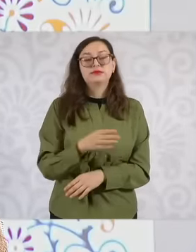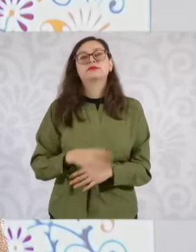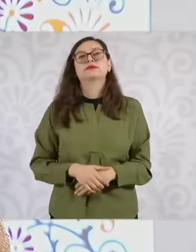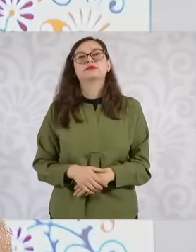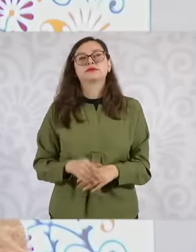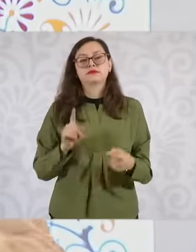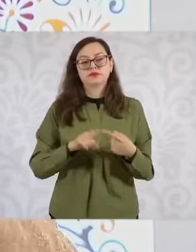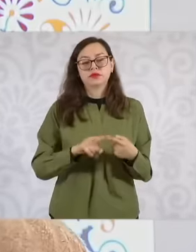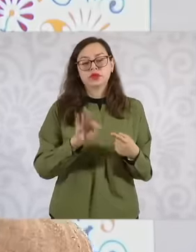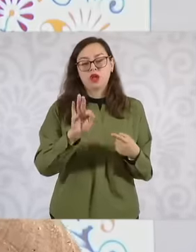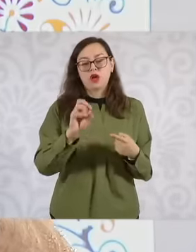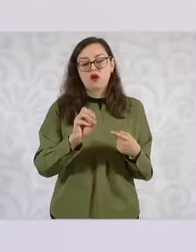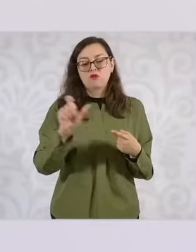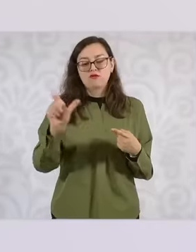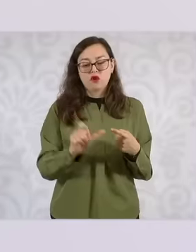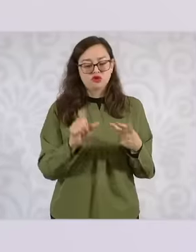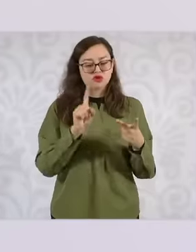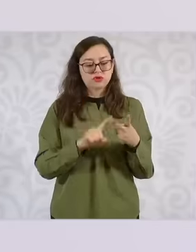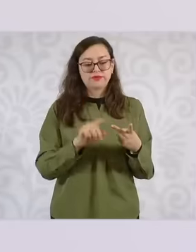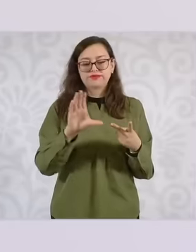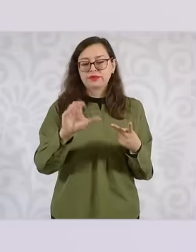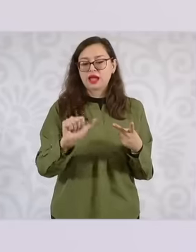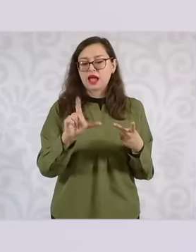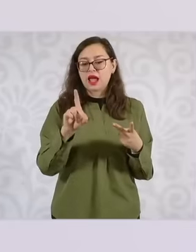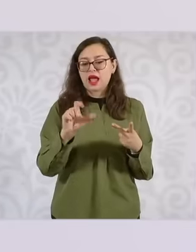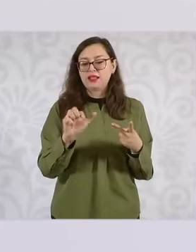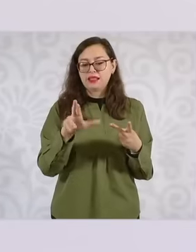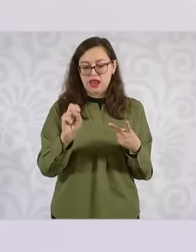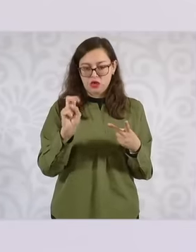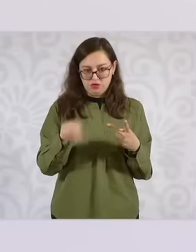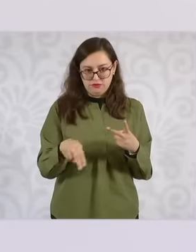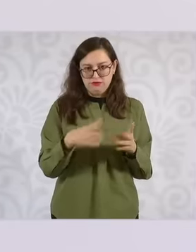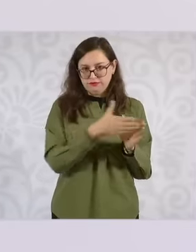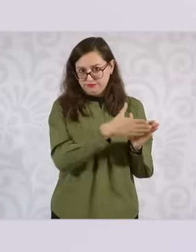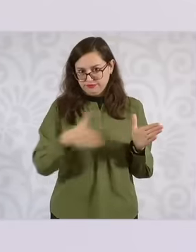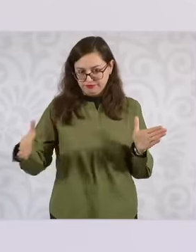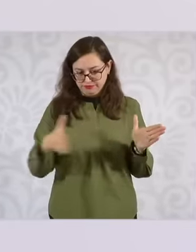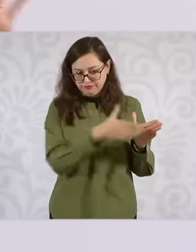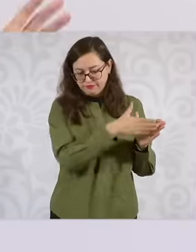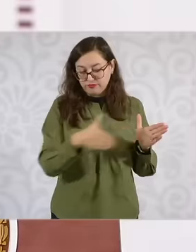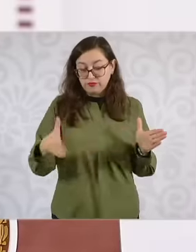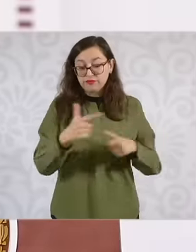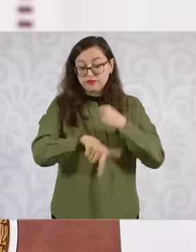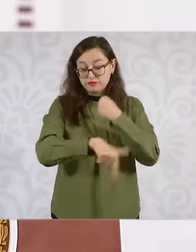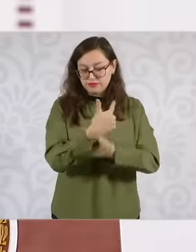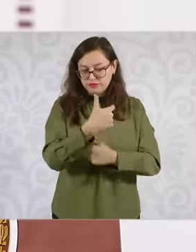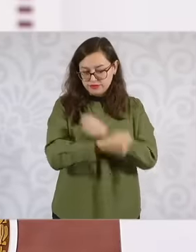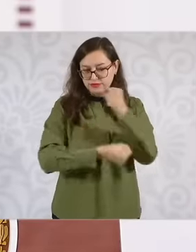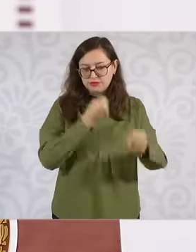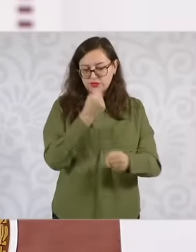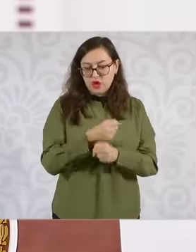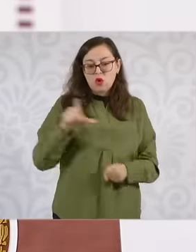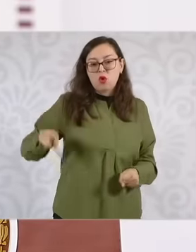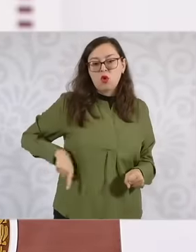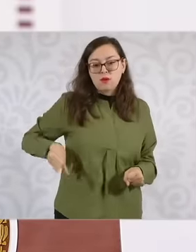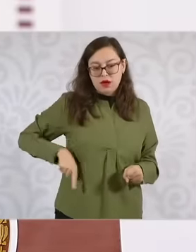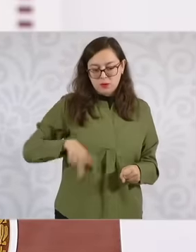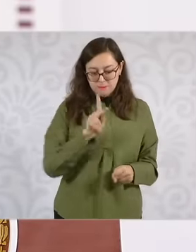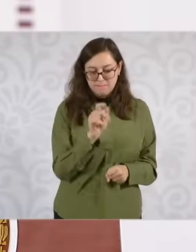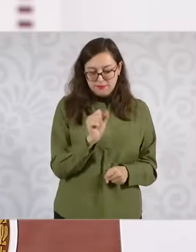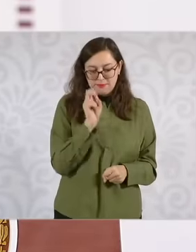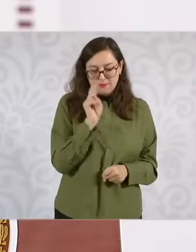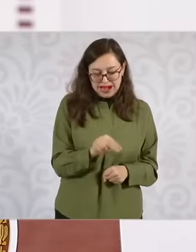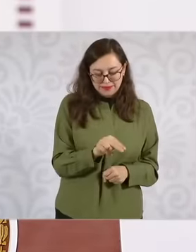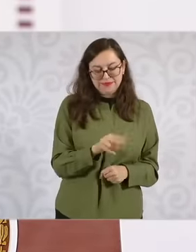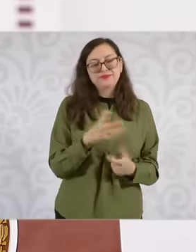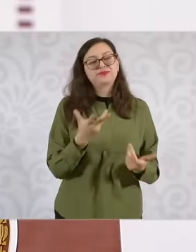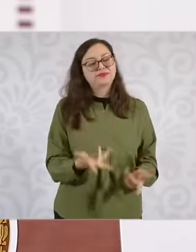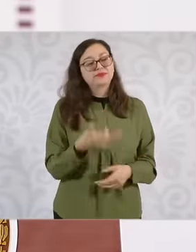infonavid was dedicated to building homes far from urban centers that many